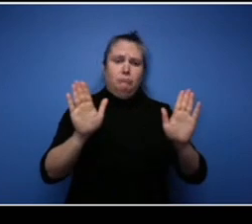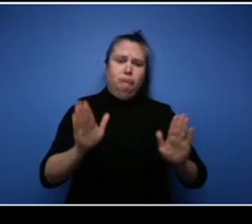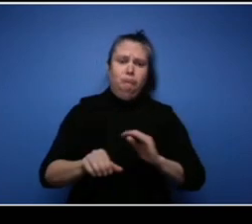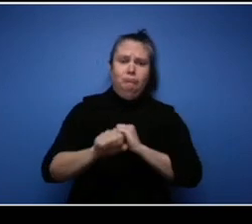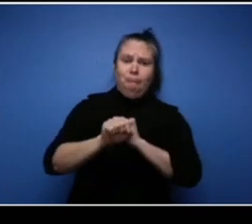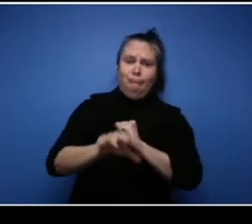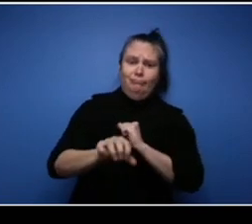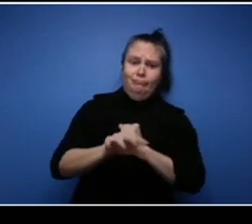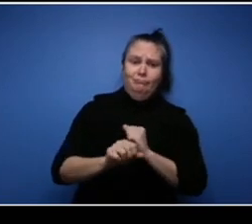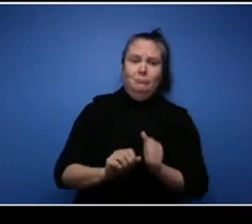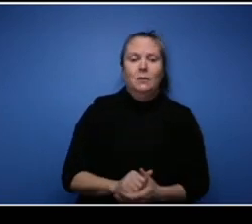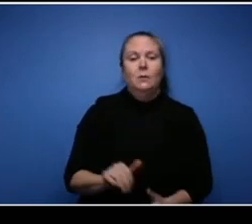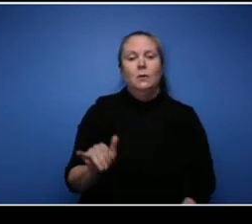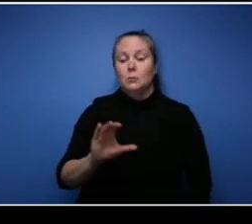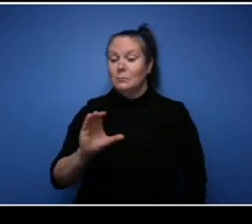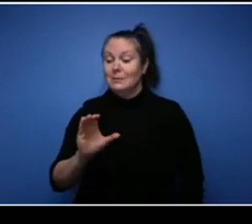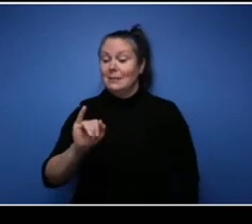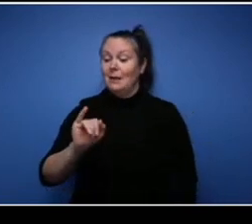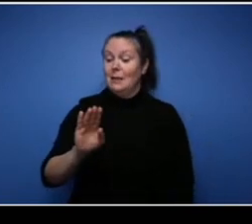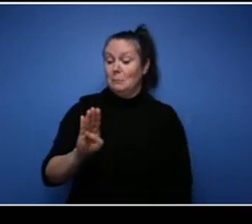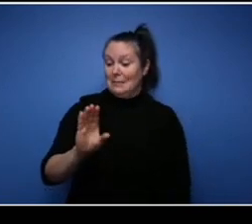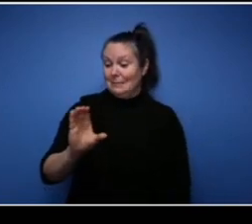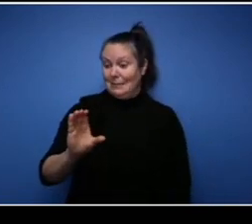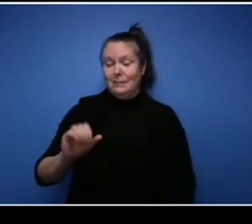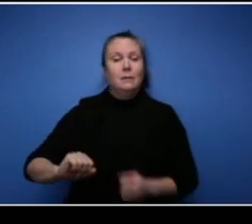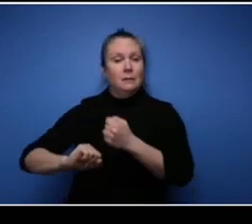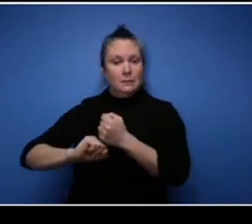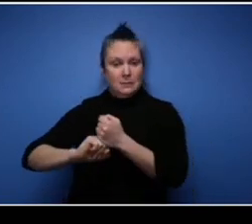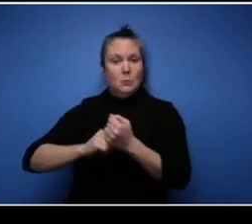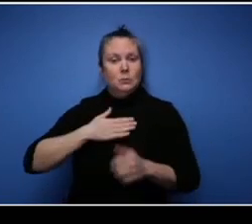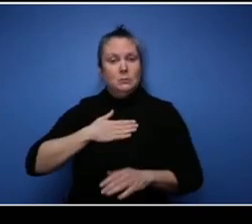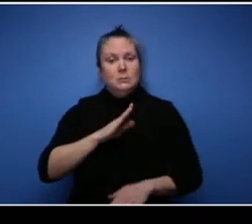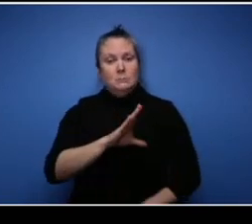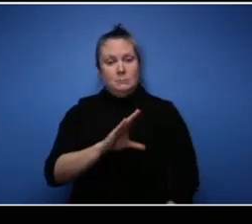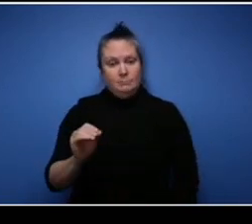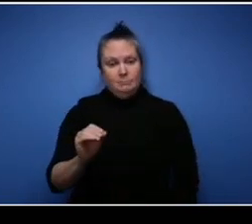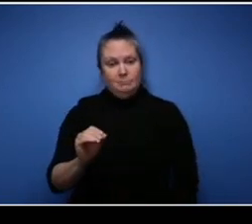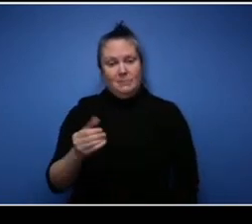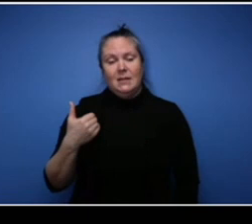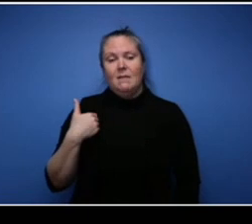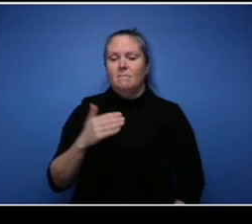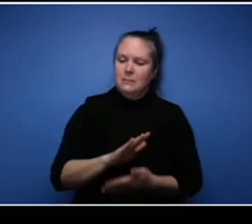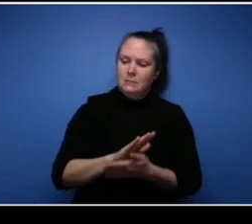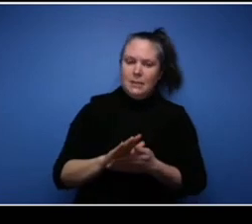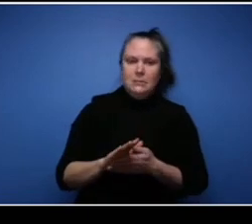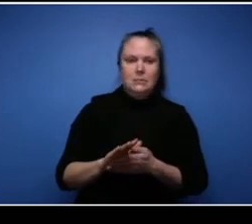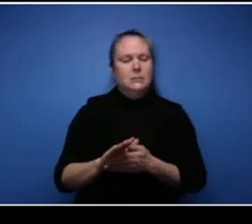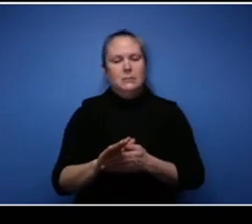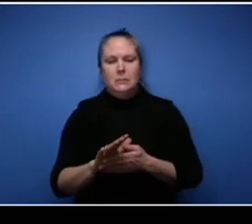supporter of us. They did a nice video on on my business and in all that, we've used